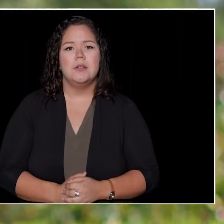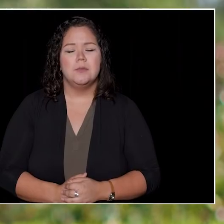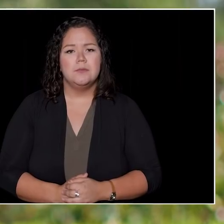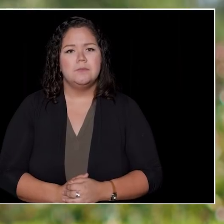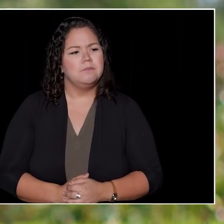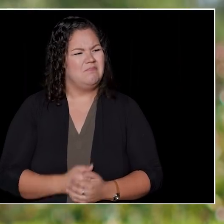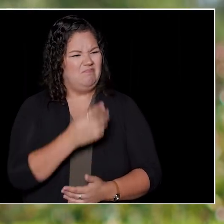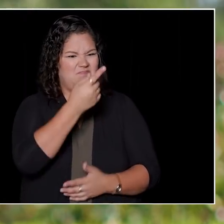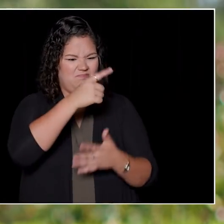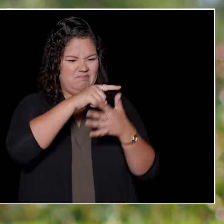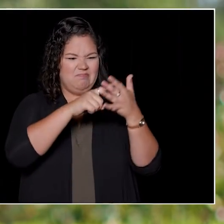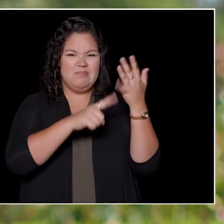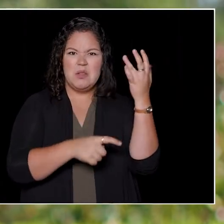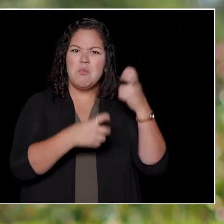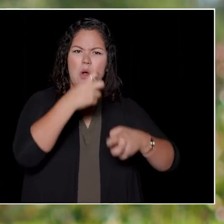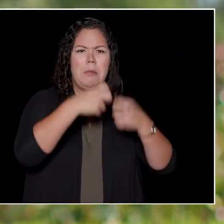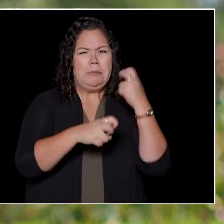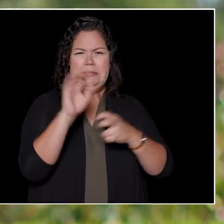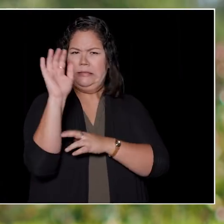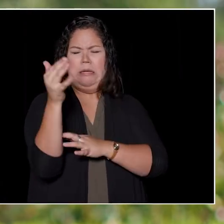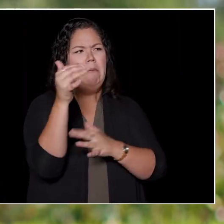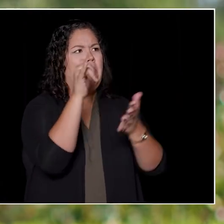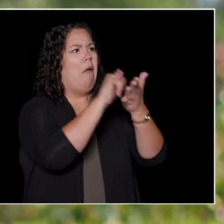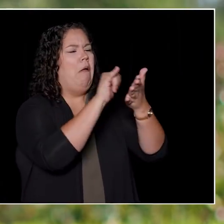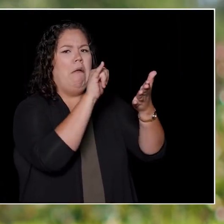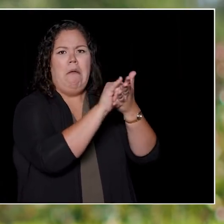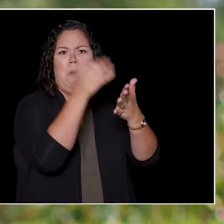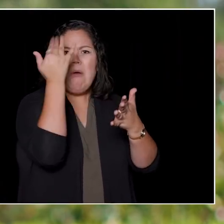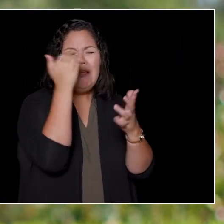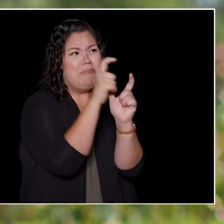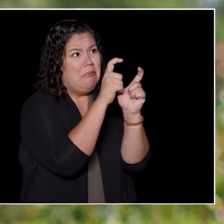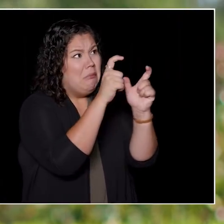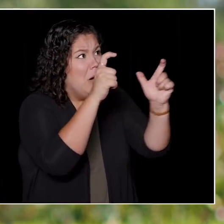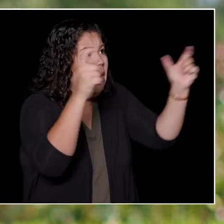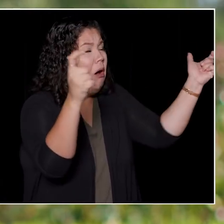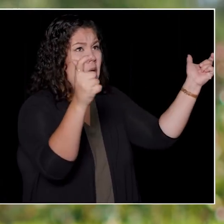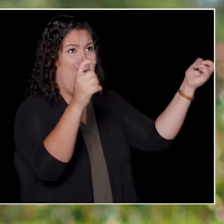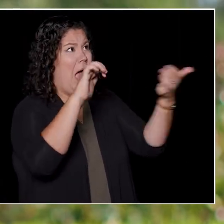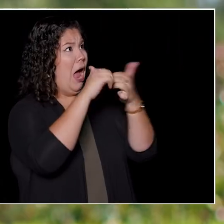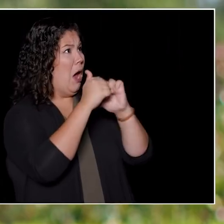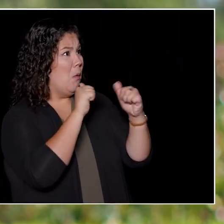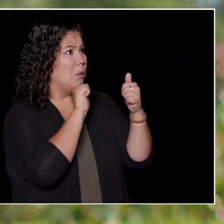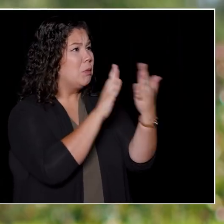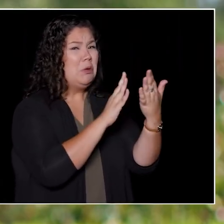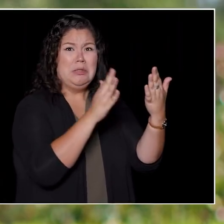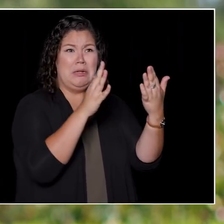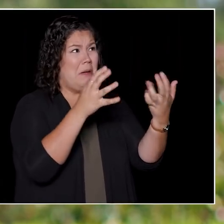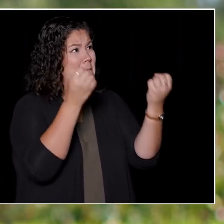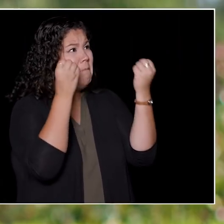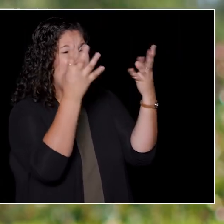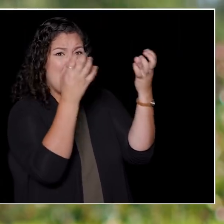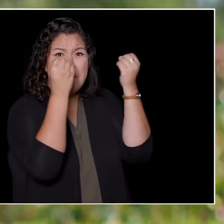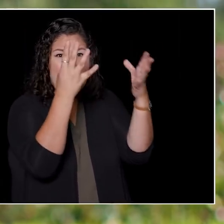These problems seem unsolvable because they are large and they involve millions of people